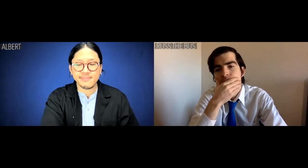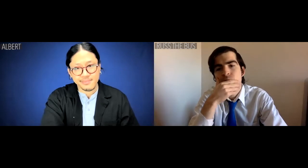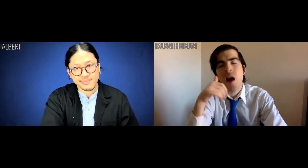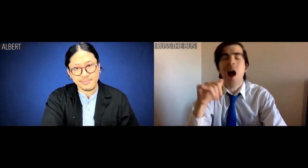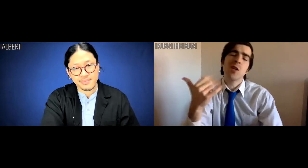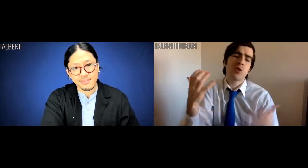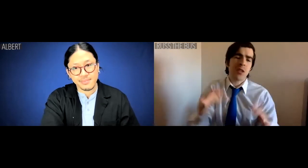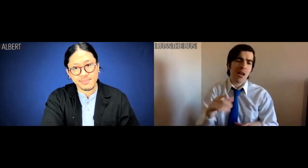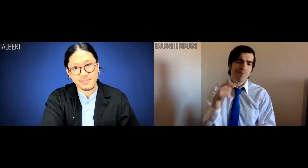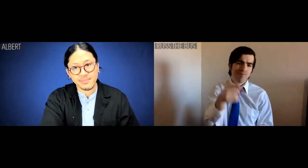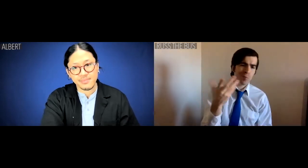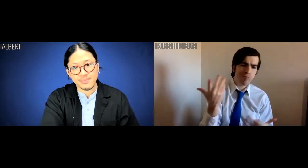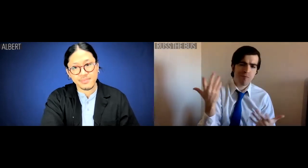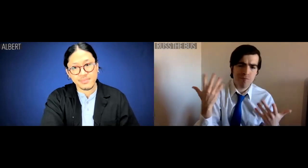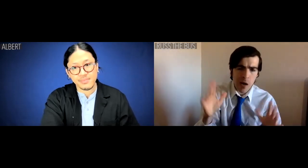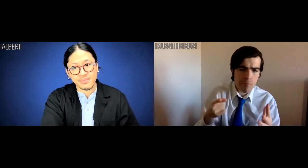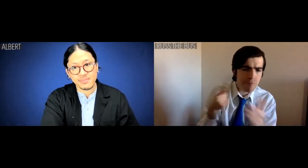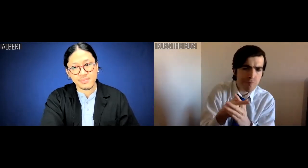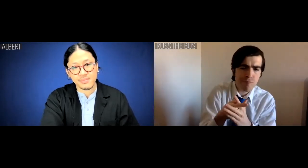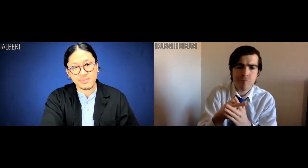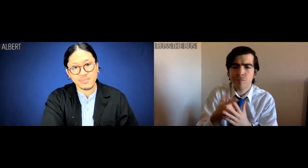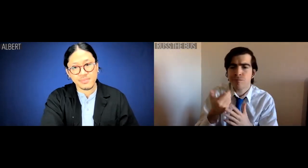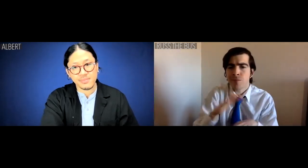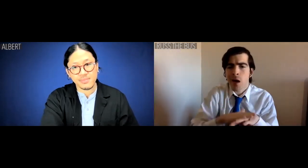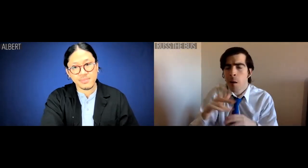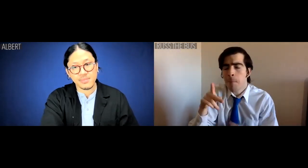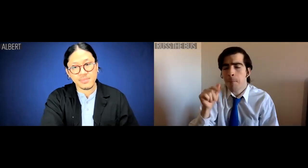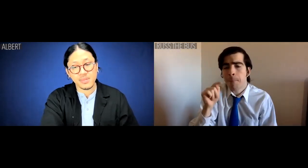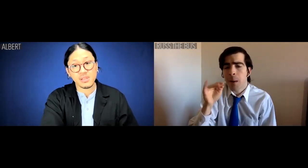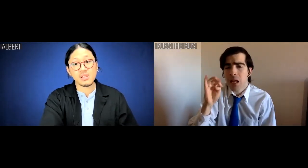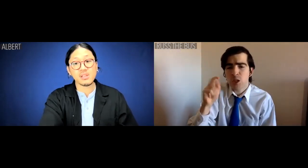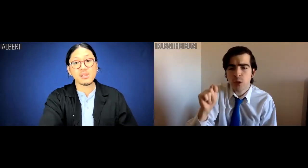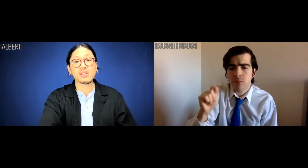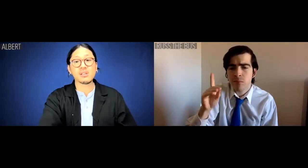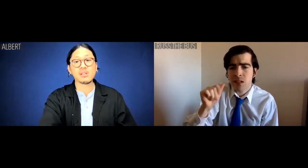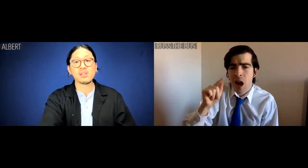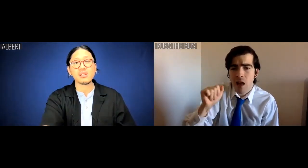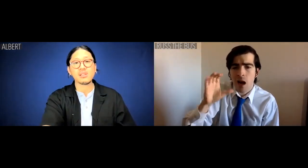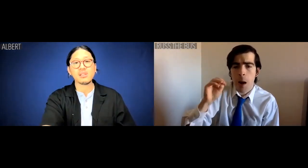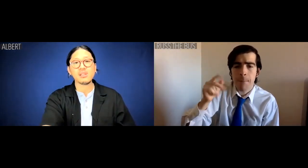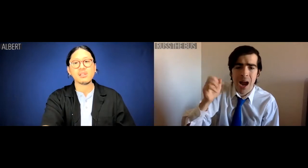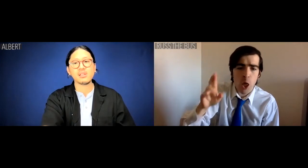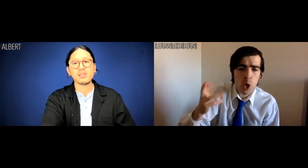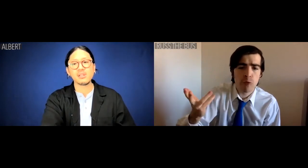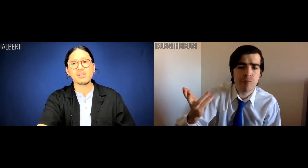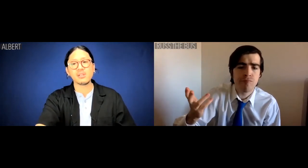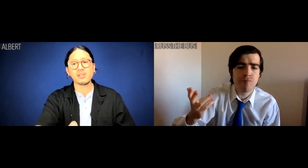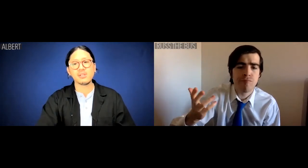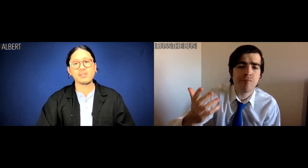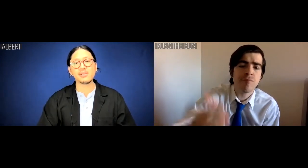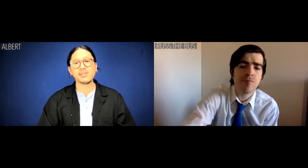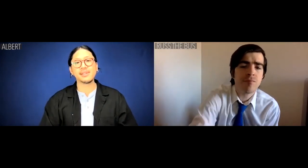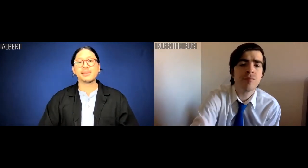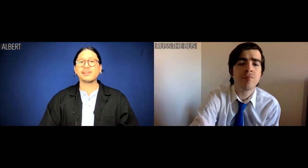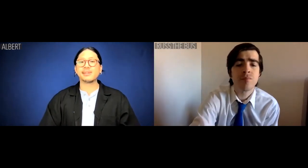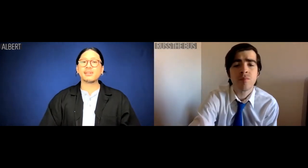By any chance, have you cracked the UI on the patient data compiler?